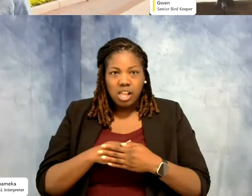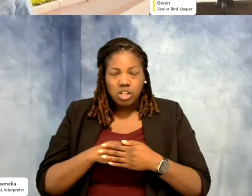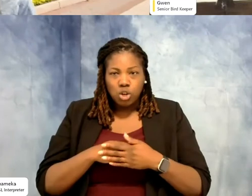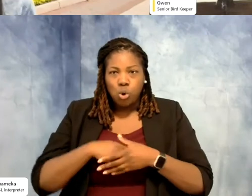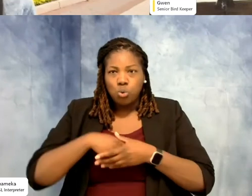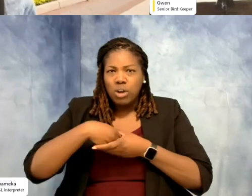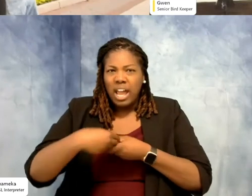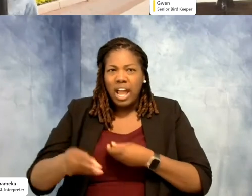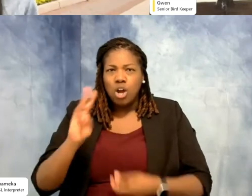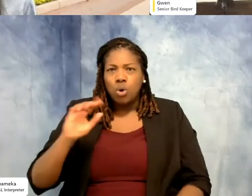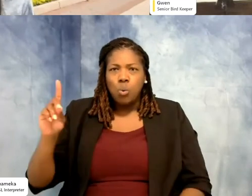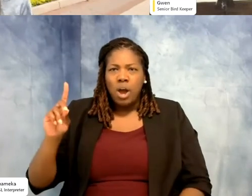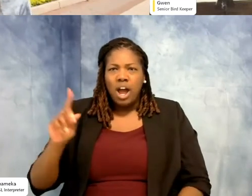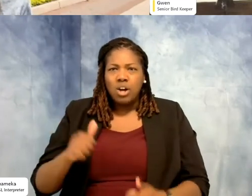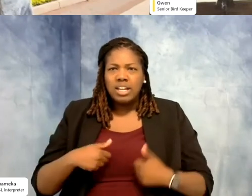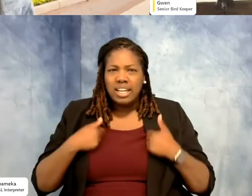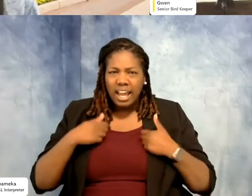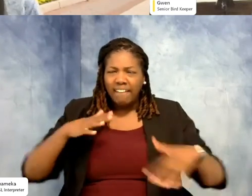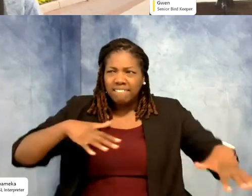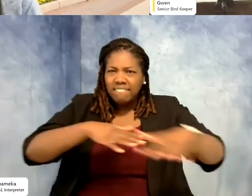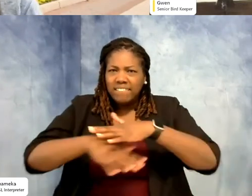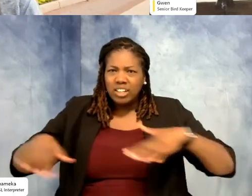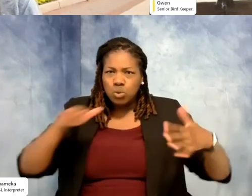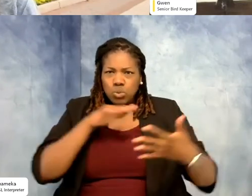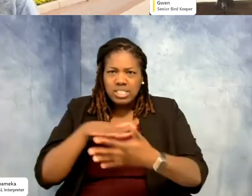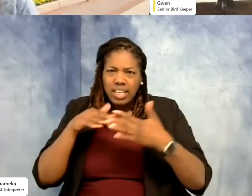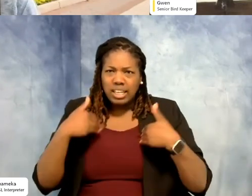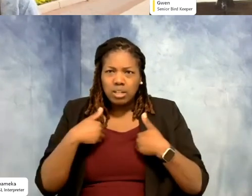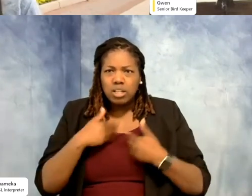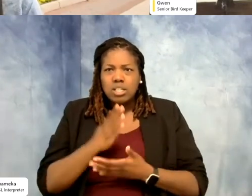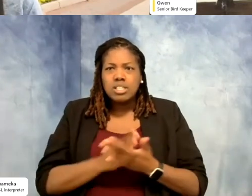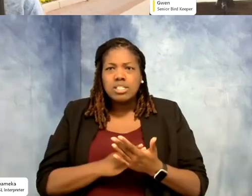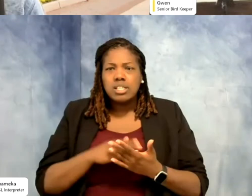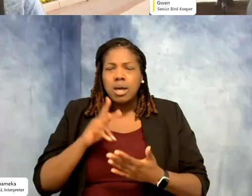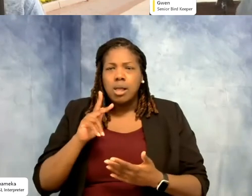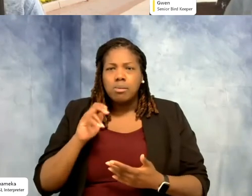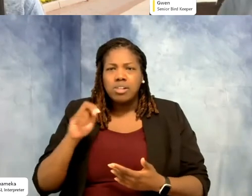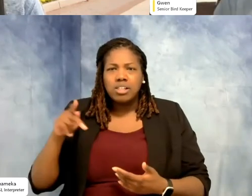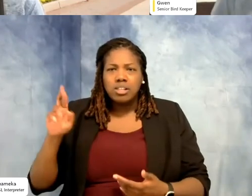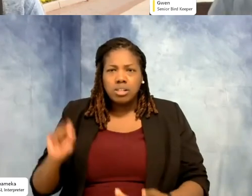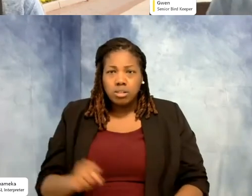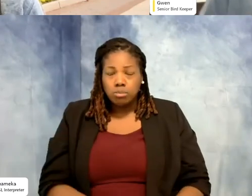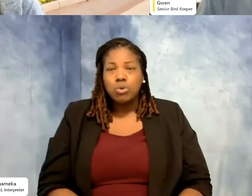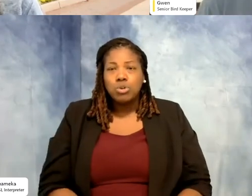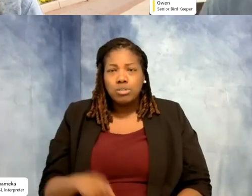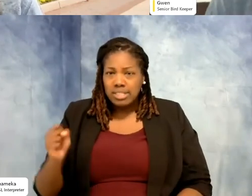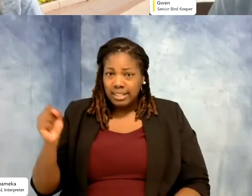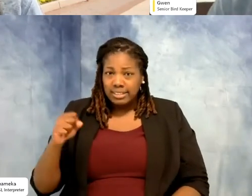study the animals that you work with here at the Zoo? >>Gwen: Some keepers do. Like if you get a trip to go,